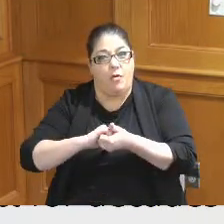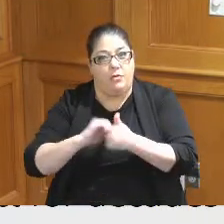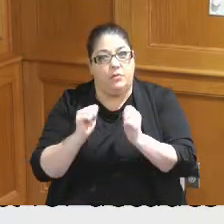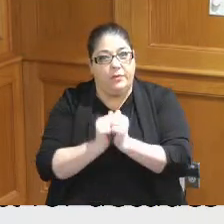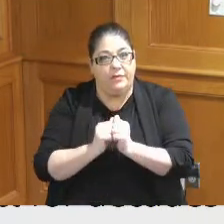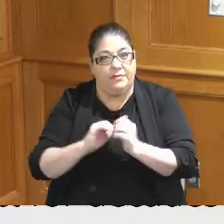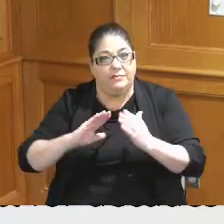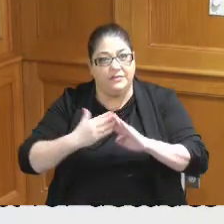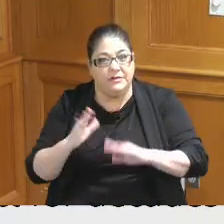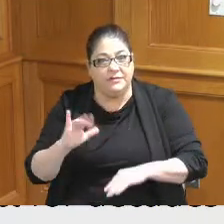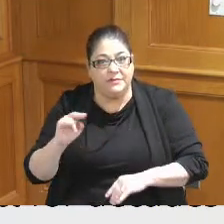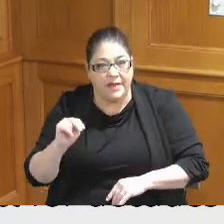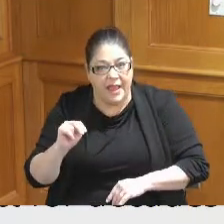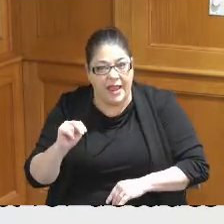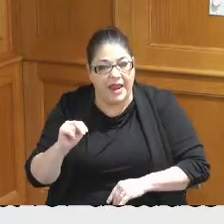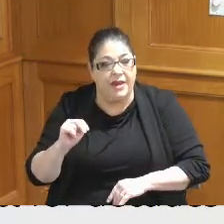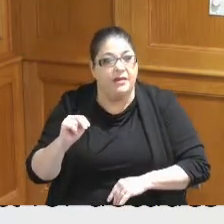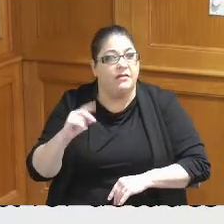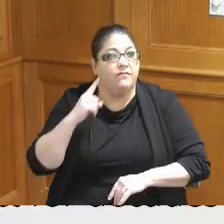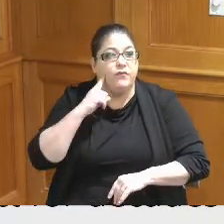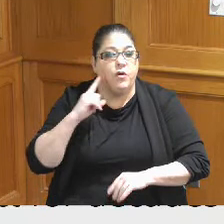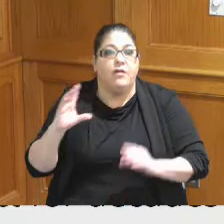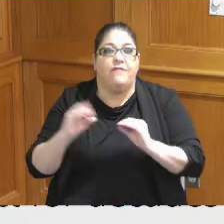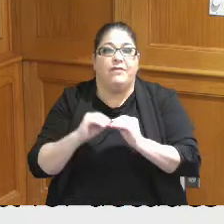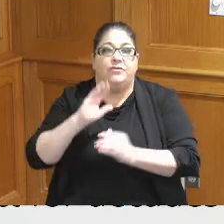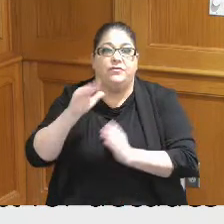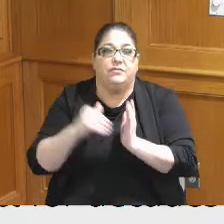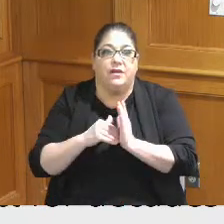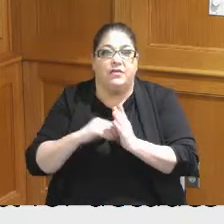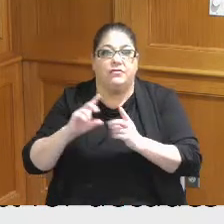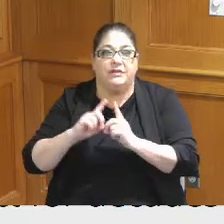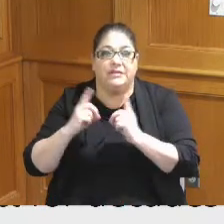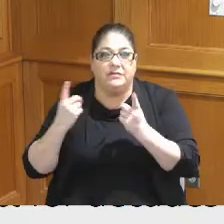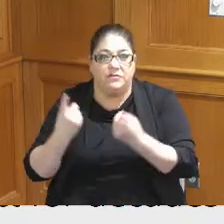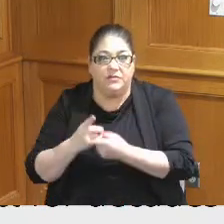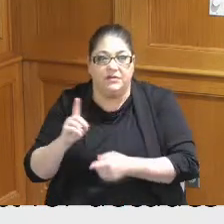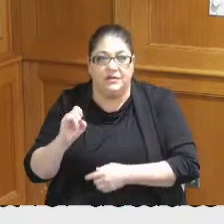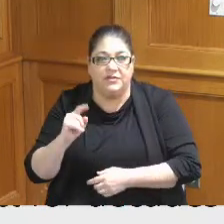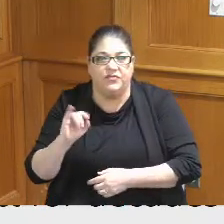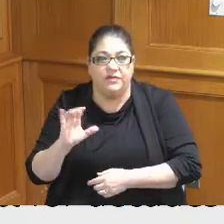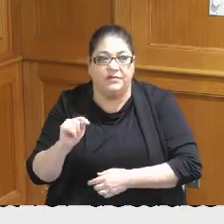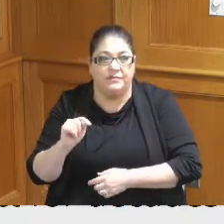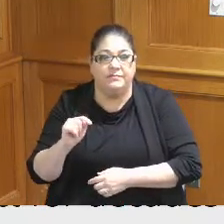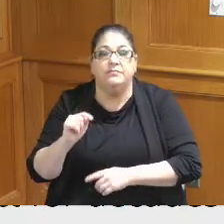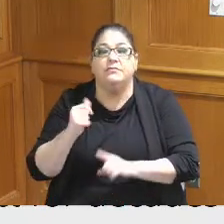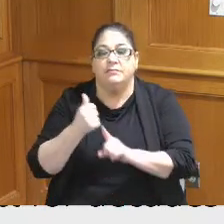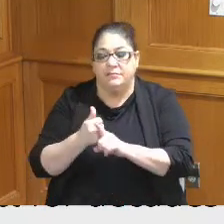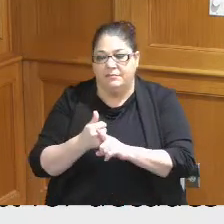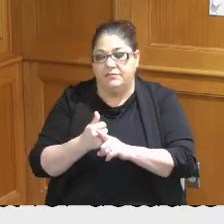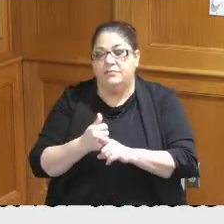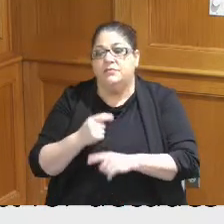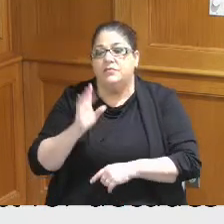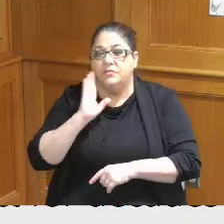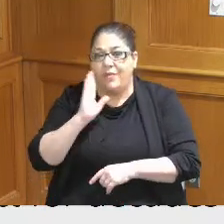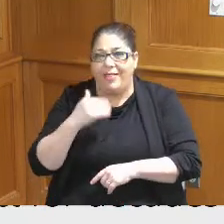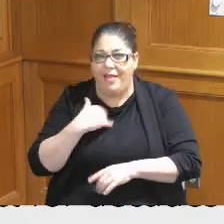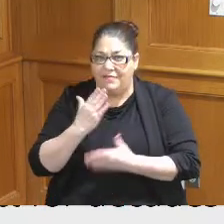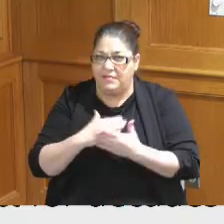for decades on the on the convention District which currently faces some challenges we know